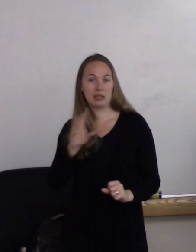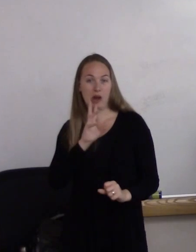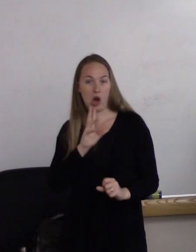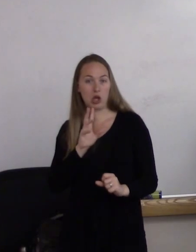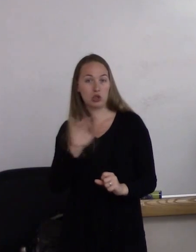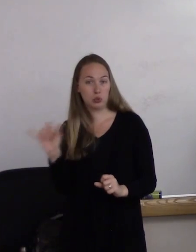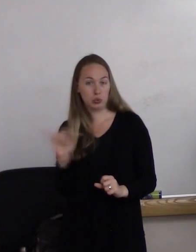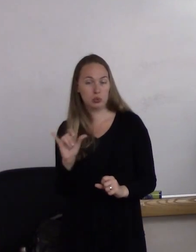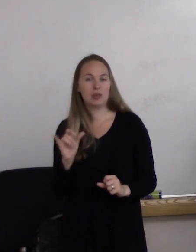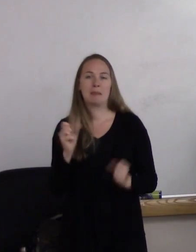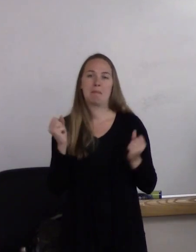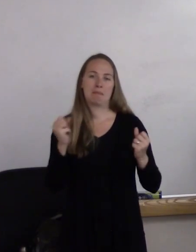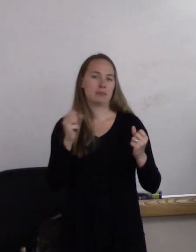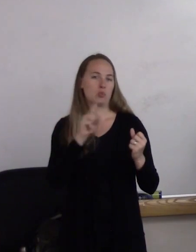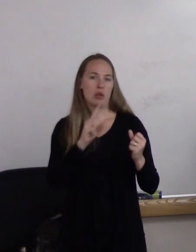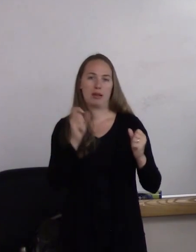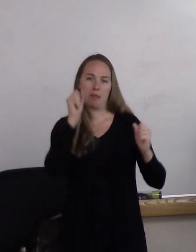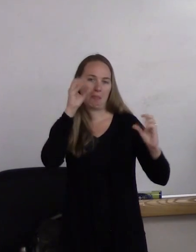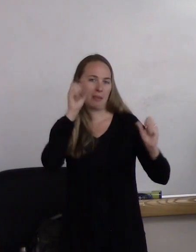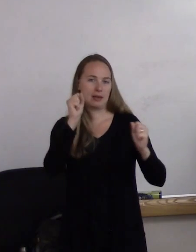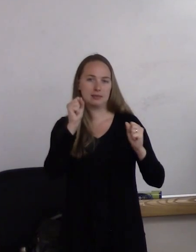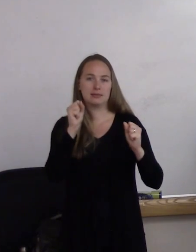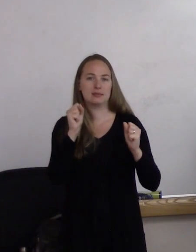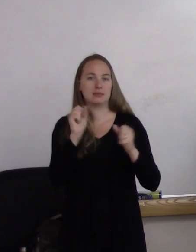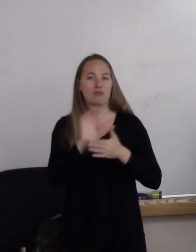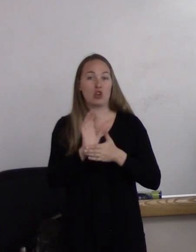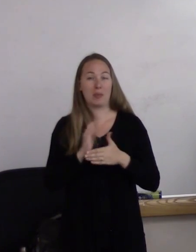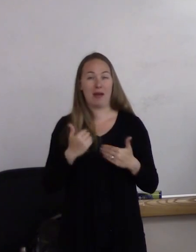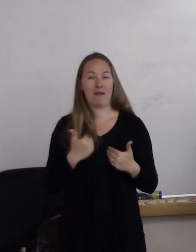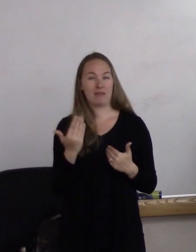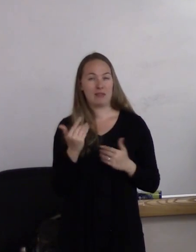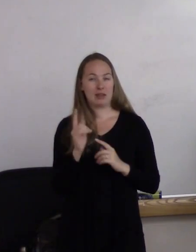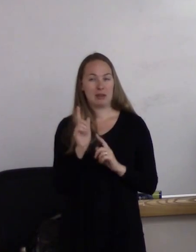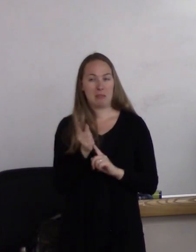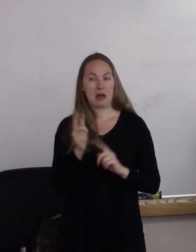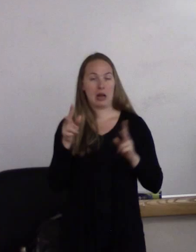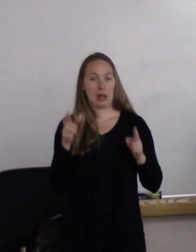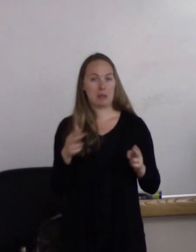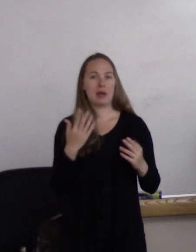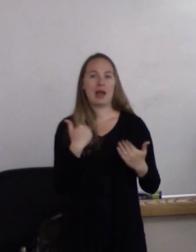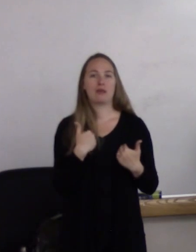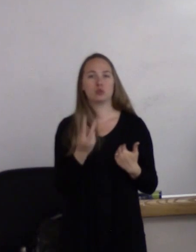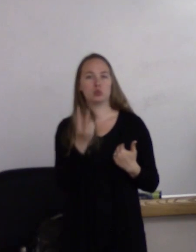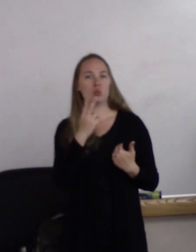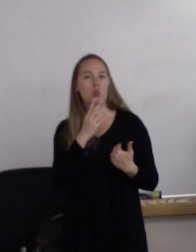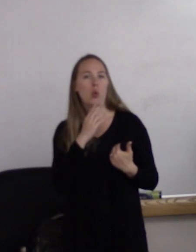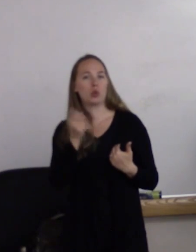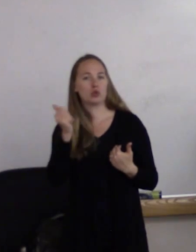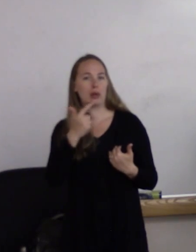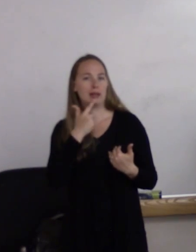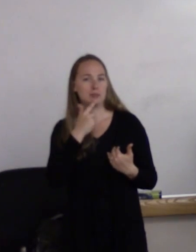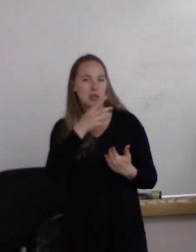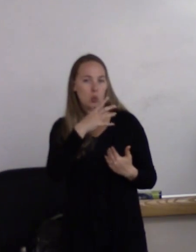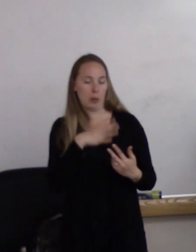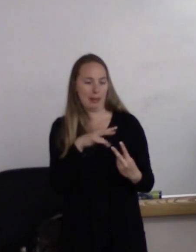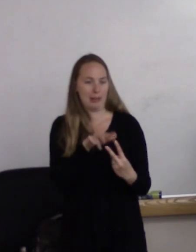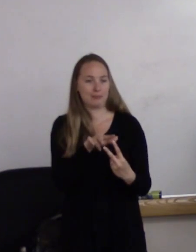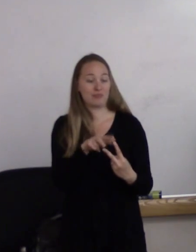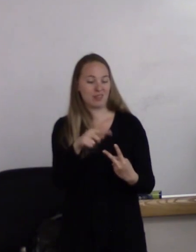We do a 15-minute clip from that that shows two older women, older lesbian women, and one of them has a medical issue